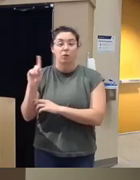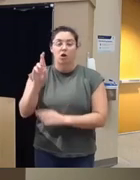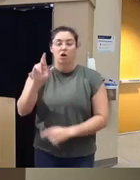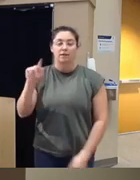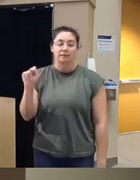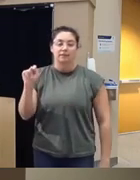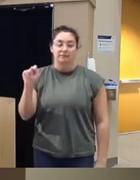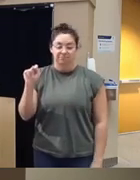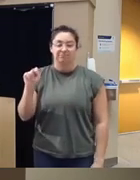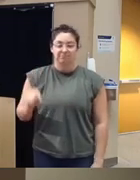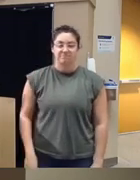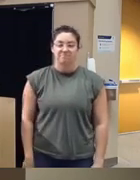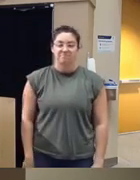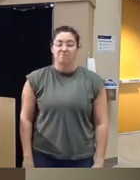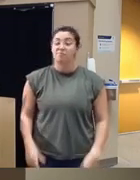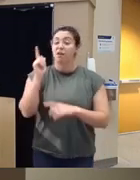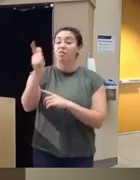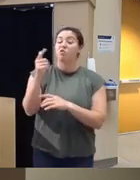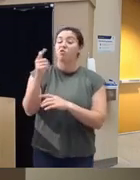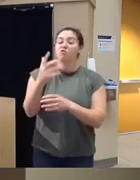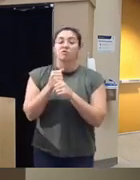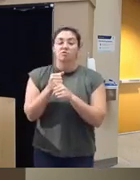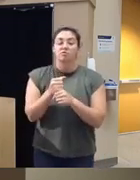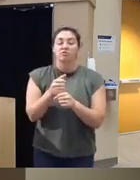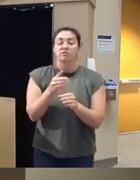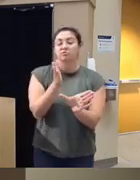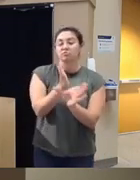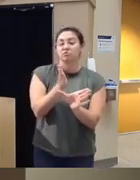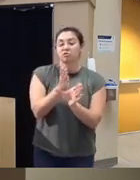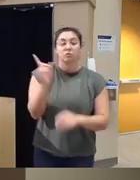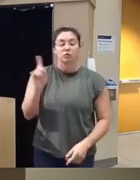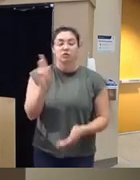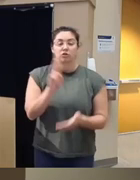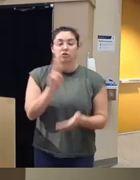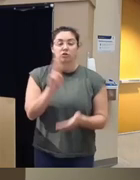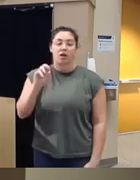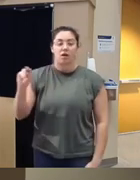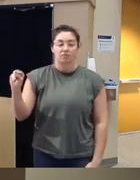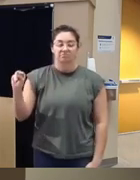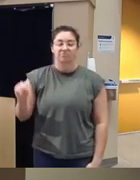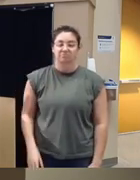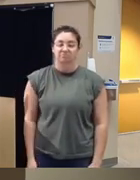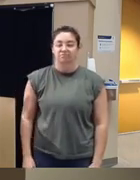first and then later she obtained her psychology in University of Connecticut and also got later